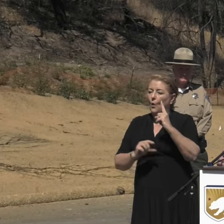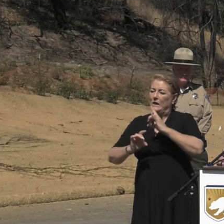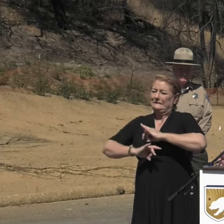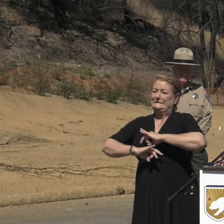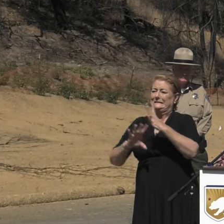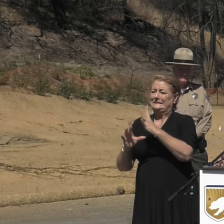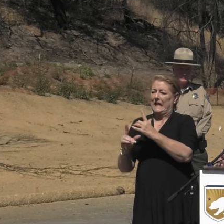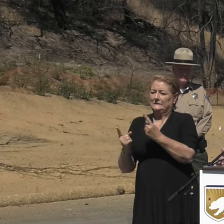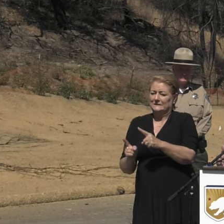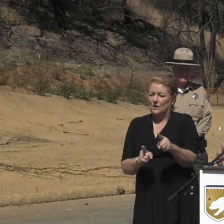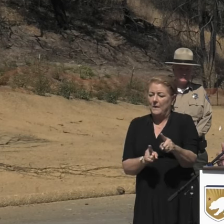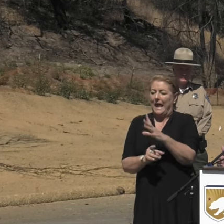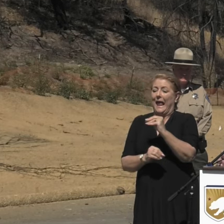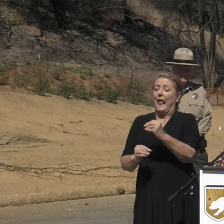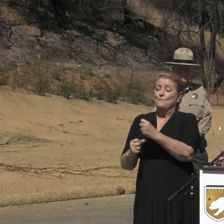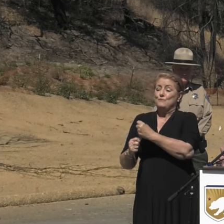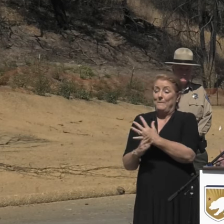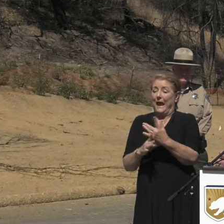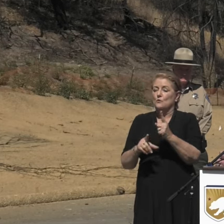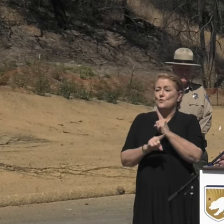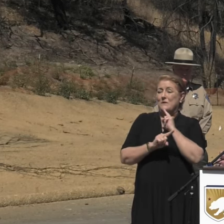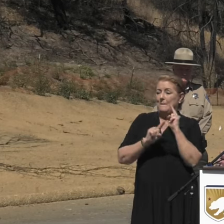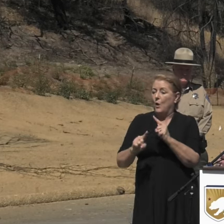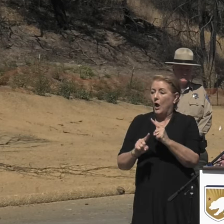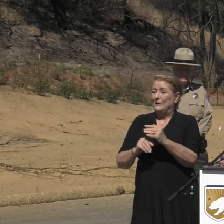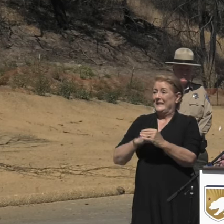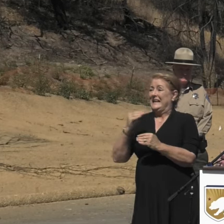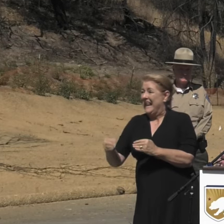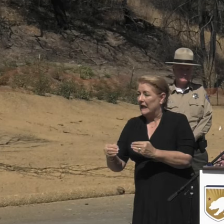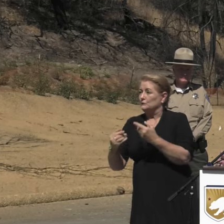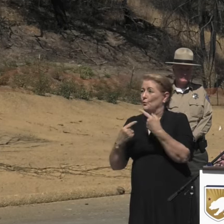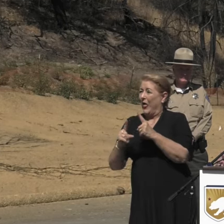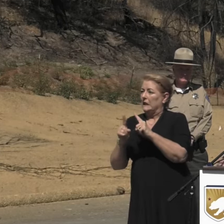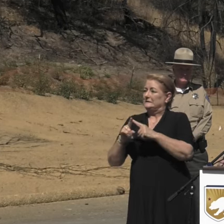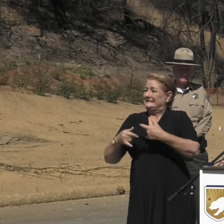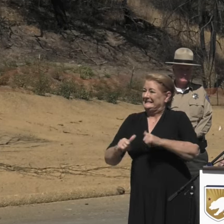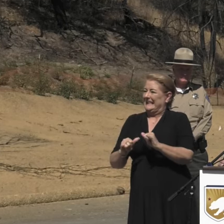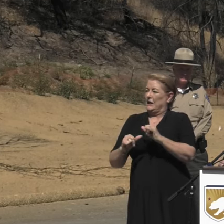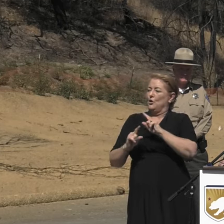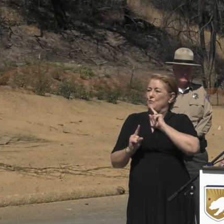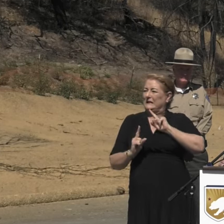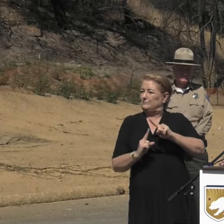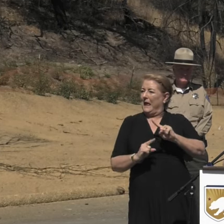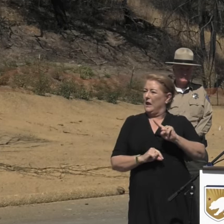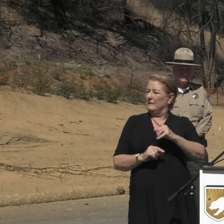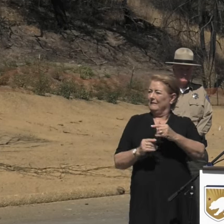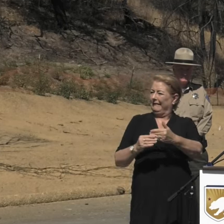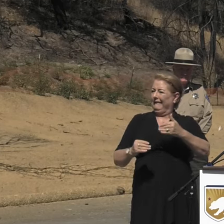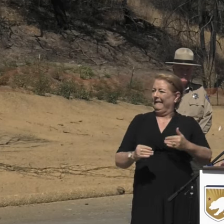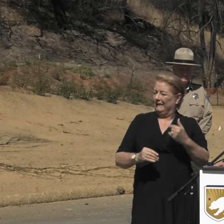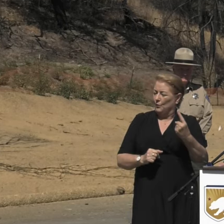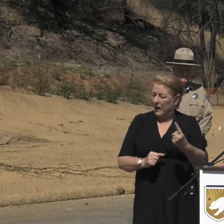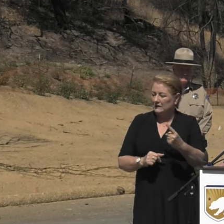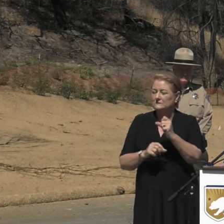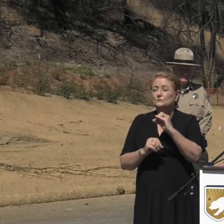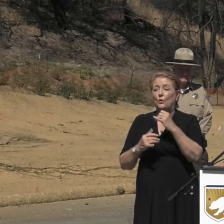and prepared to respond to the next one, while responding to the last one, and that was certainly illustrated here